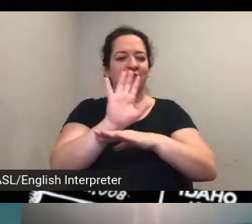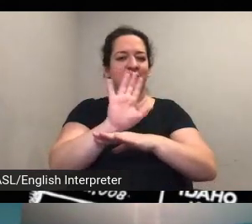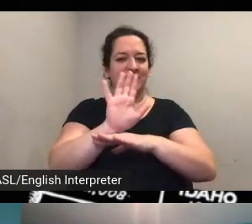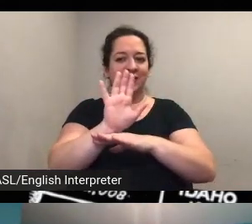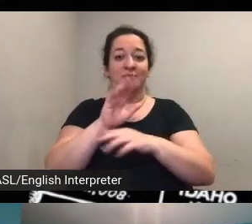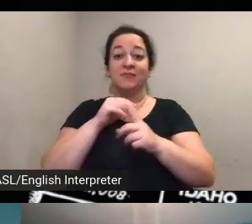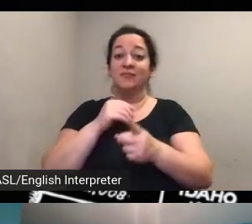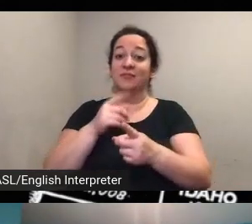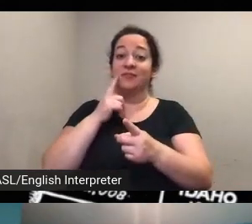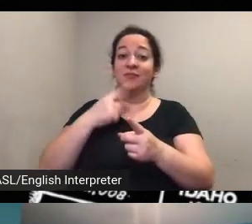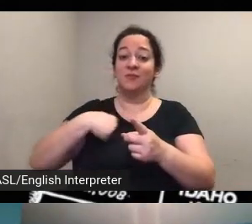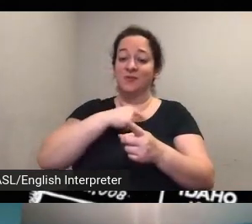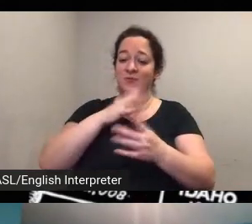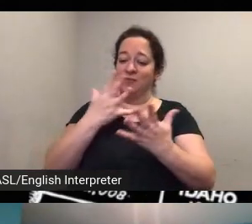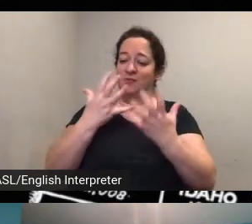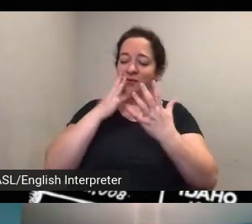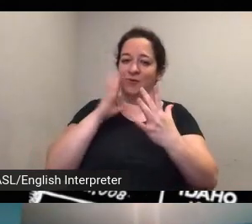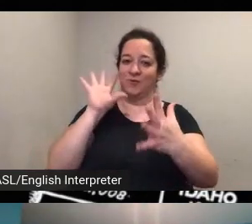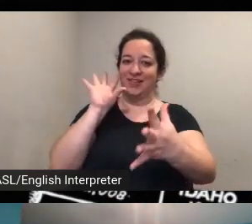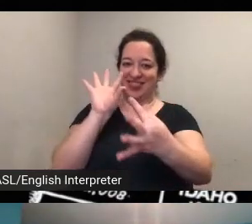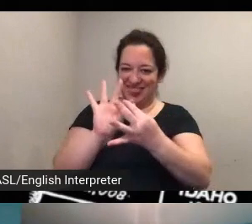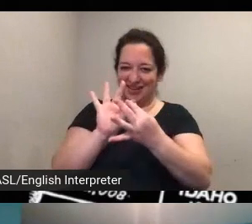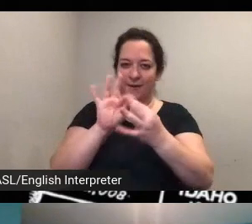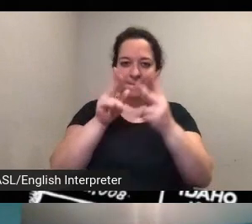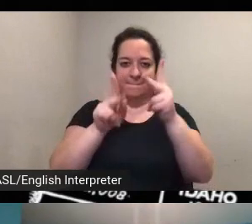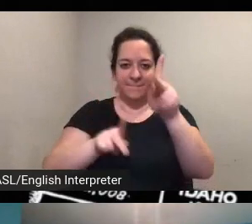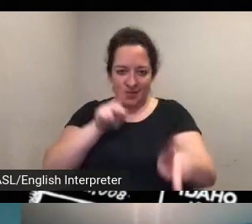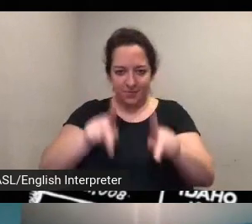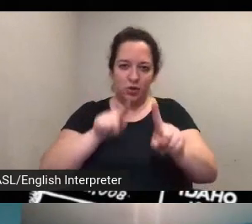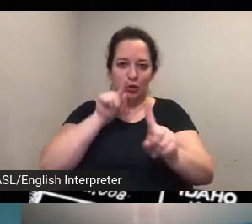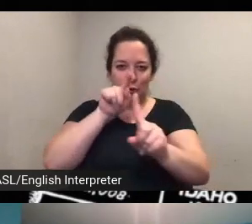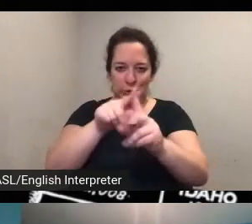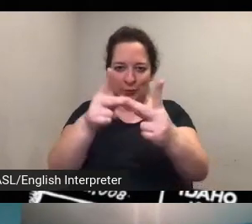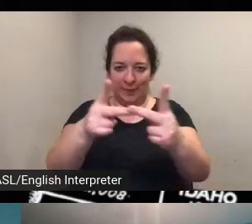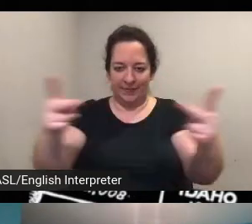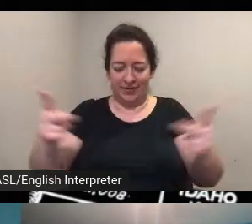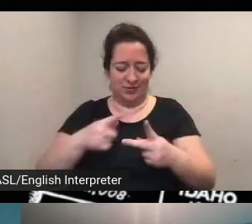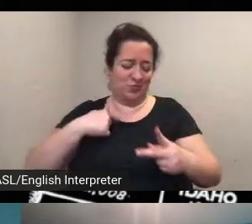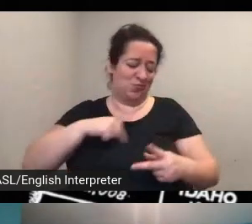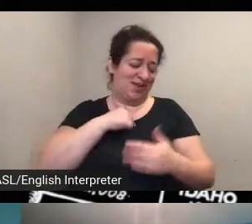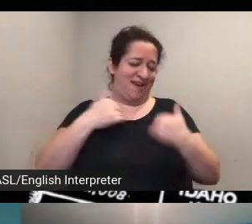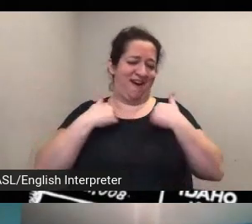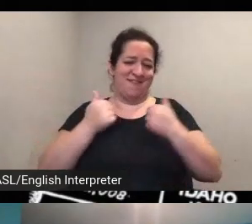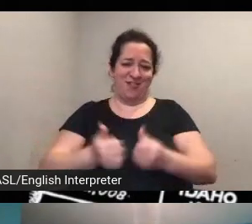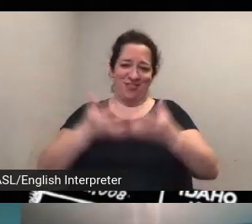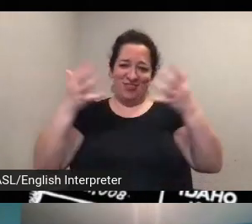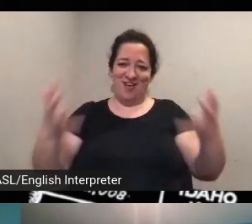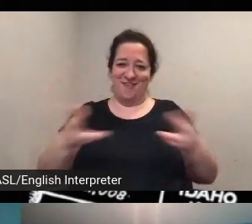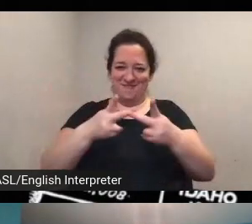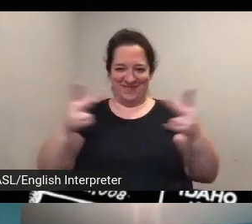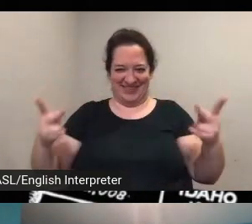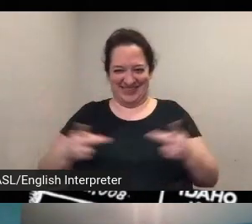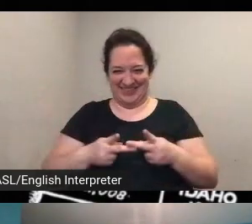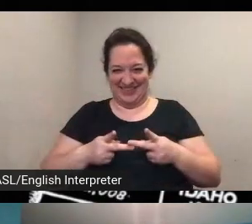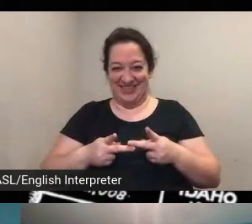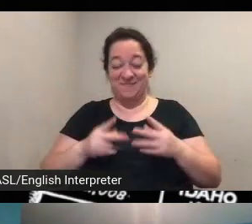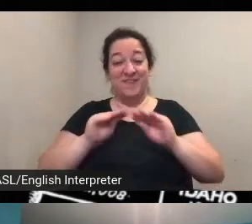people to place and so we've got a lot of places we've you know obviously um everyone lives somewhere